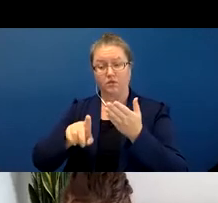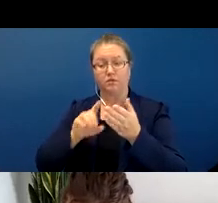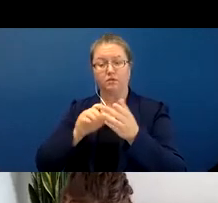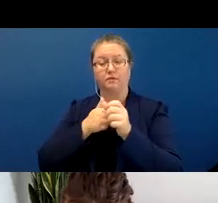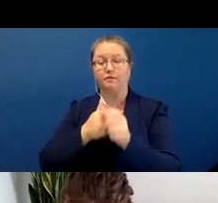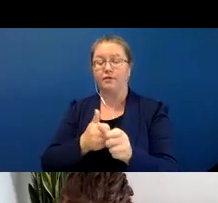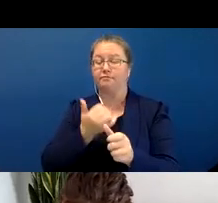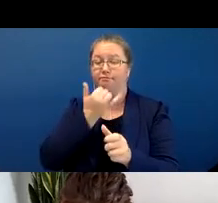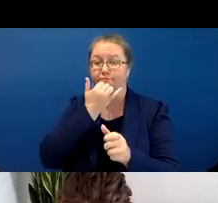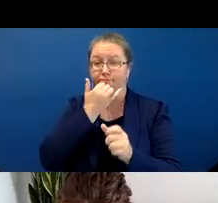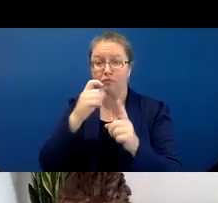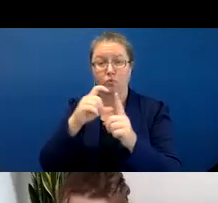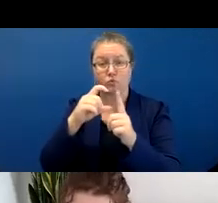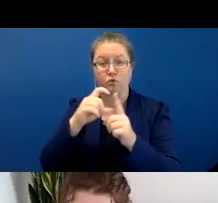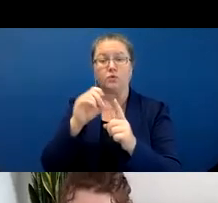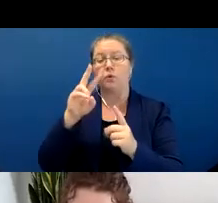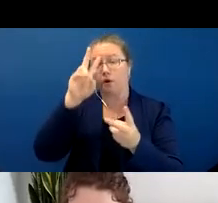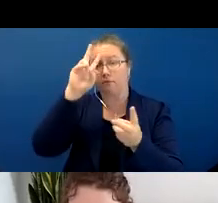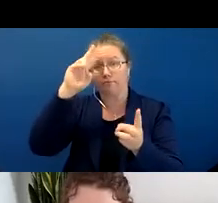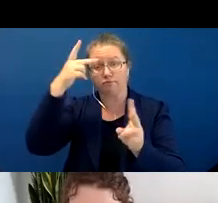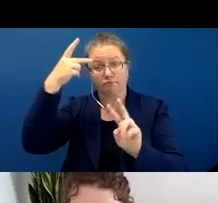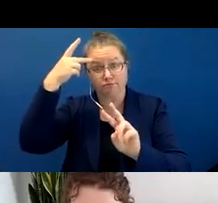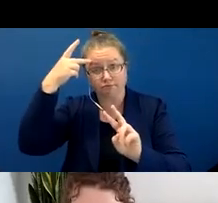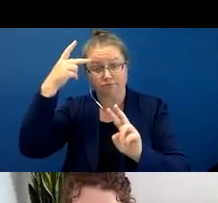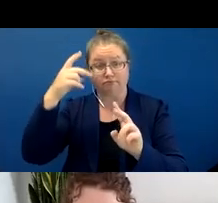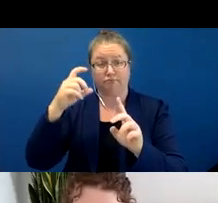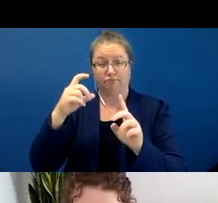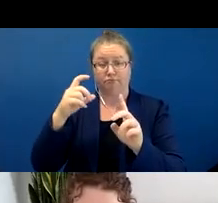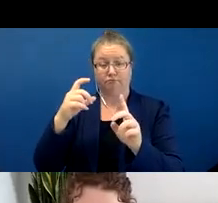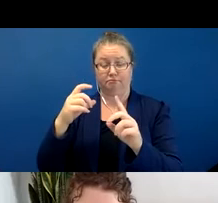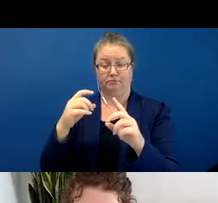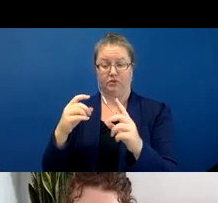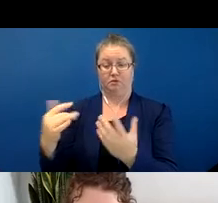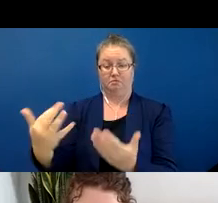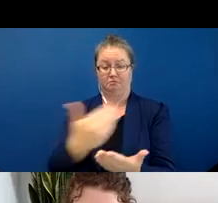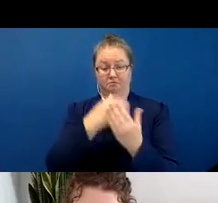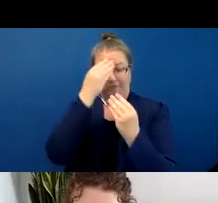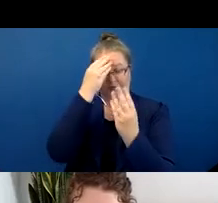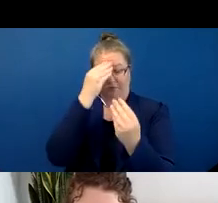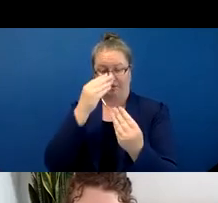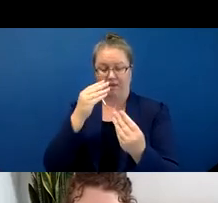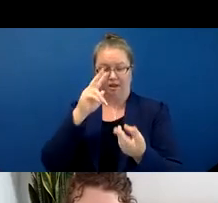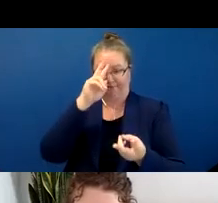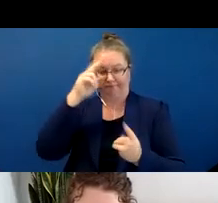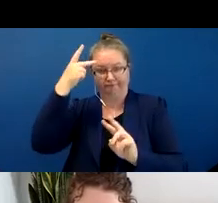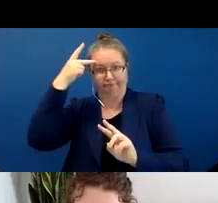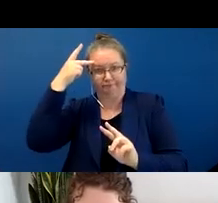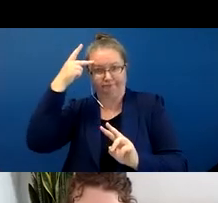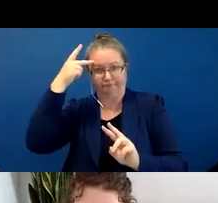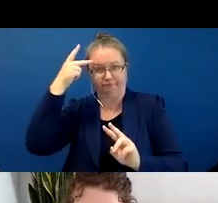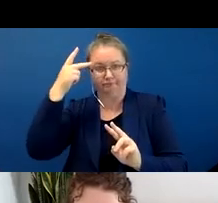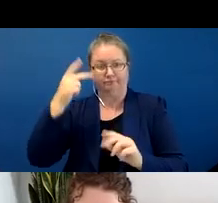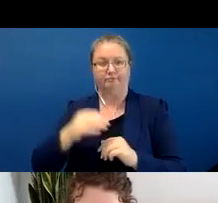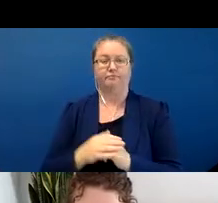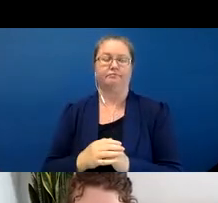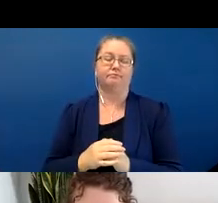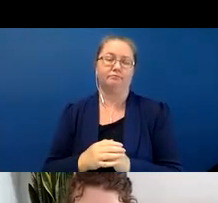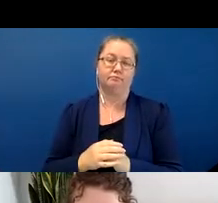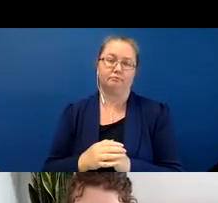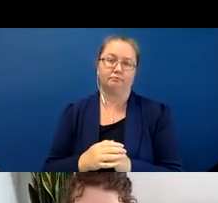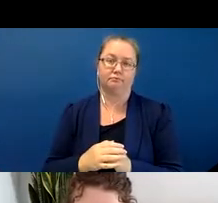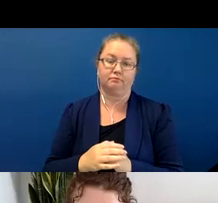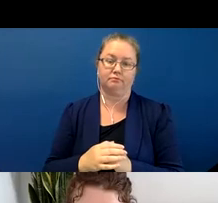or misinterpretations of the data, like Corrine just said. One instance of the misleading